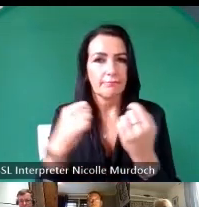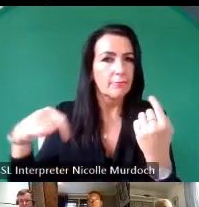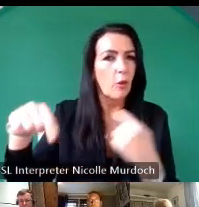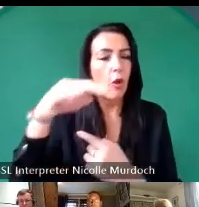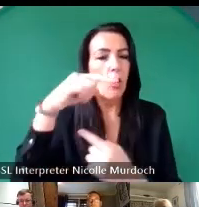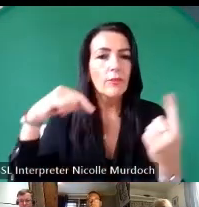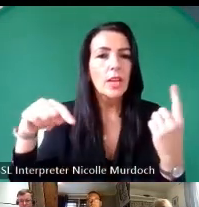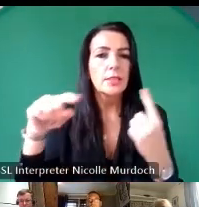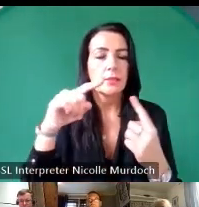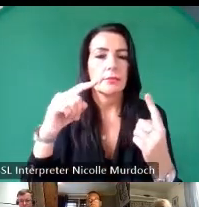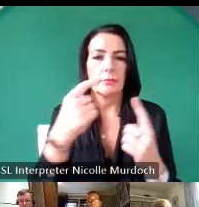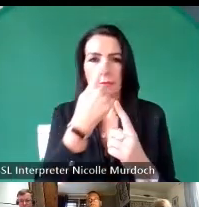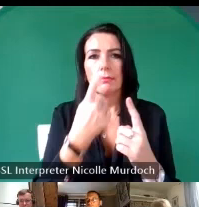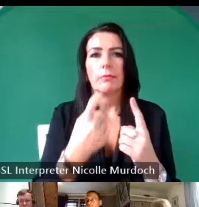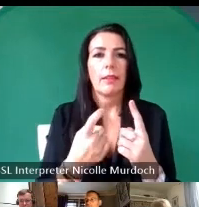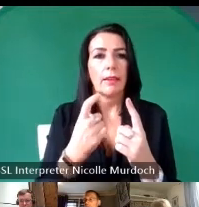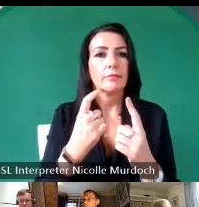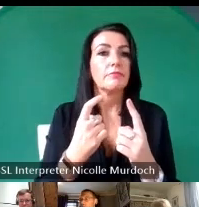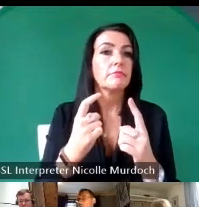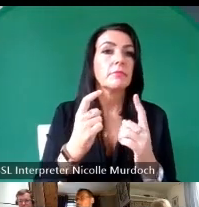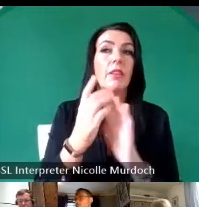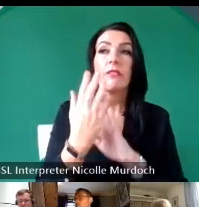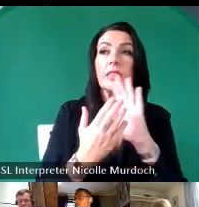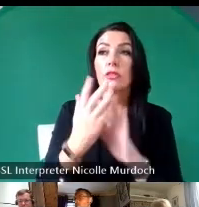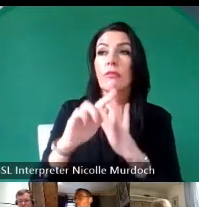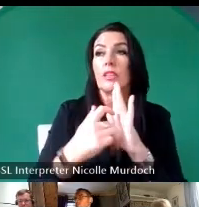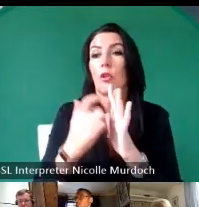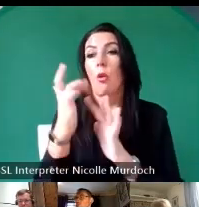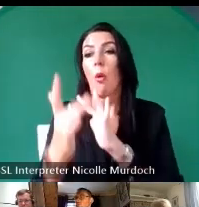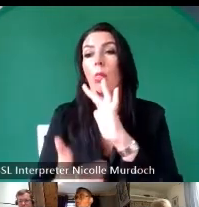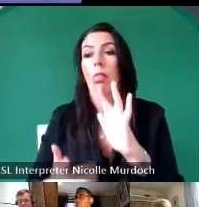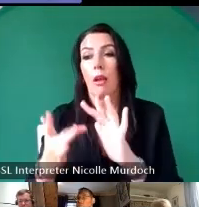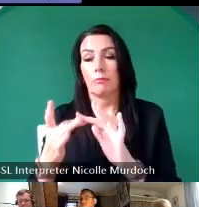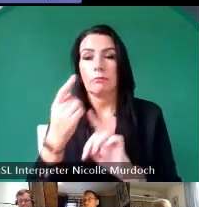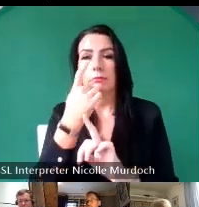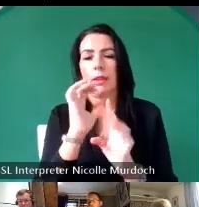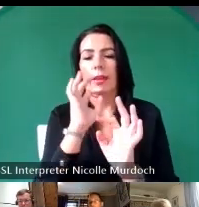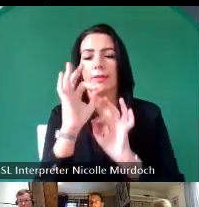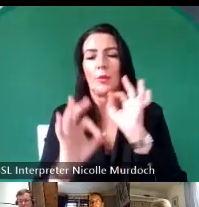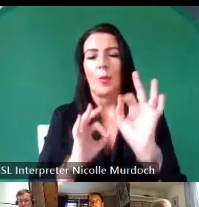to put the questions in okay um and then when it comes to the Q&A I'll read them out what